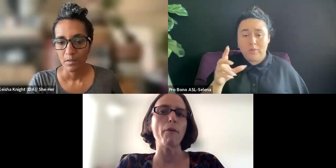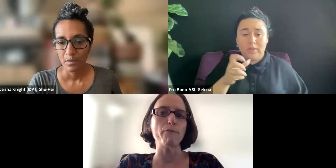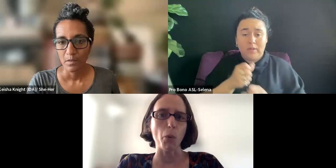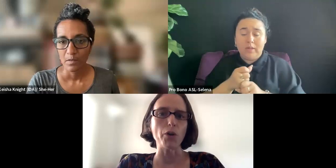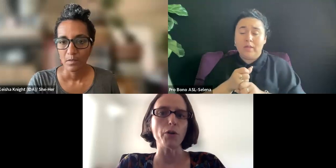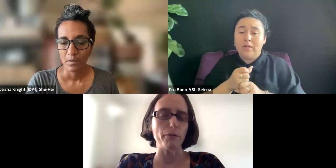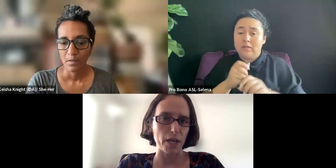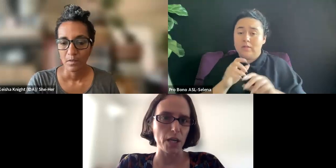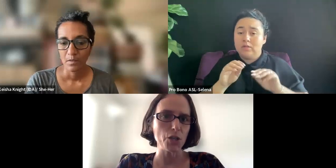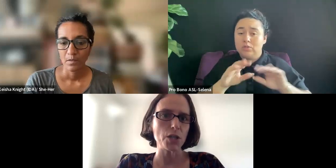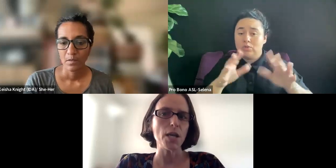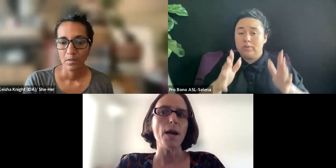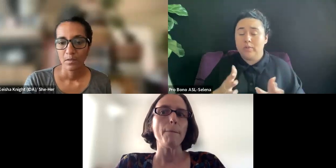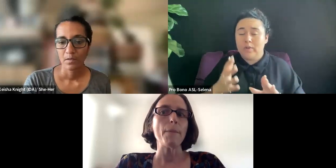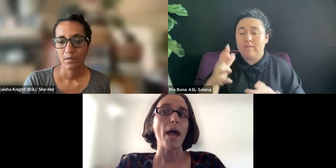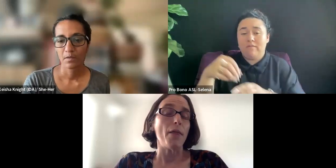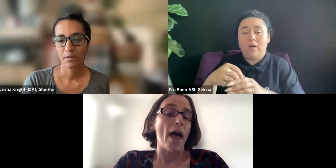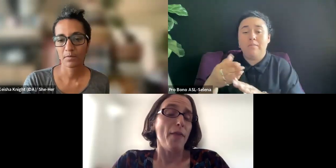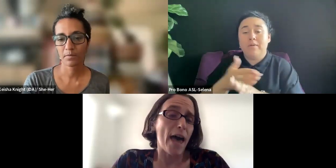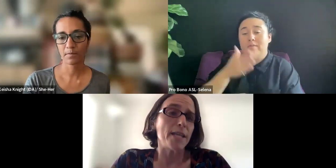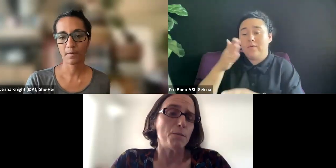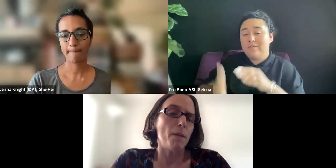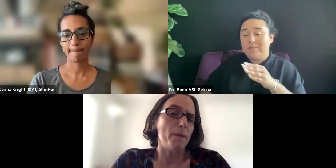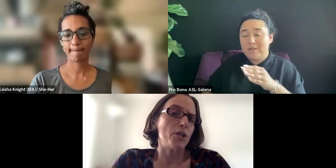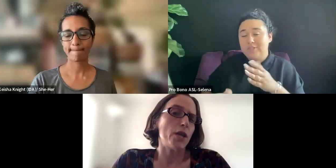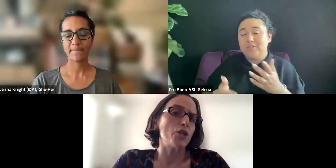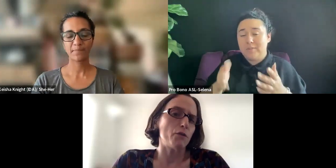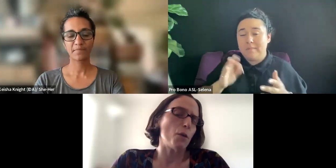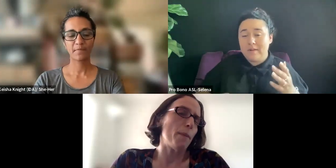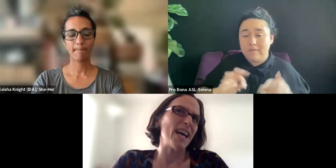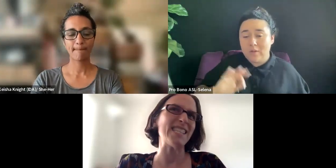THAT HAS BEEN A BIG CHANGE OVER THE PAST 20 YEARS.